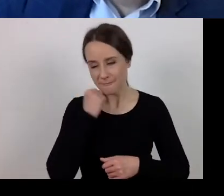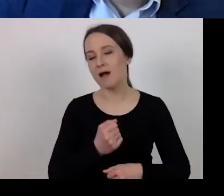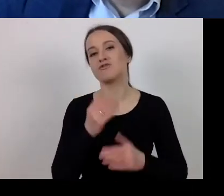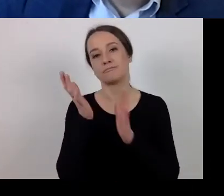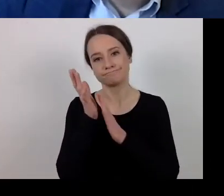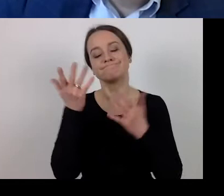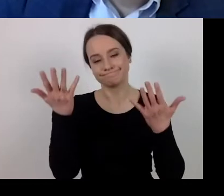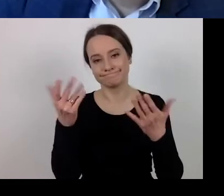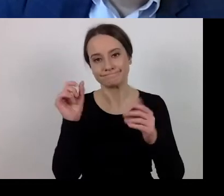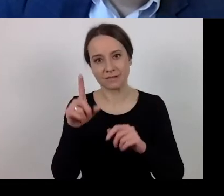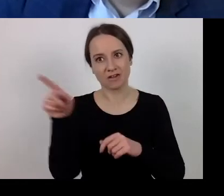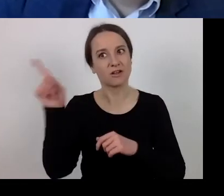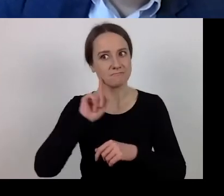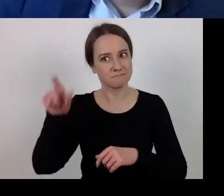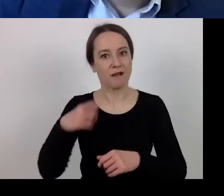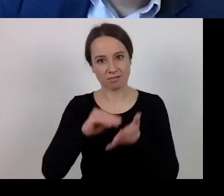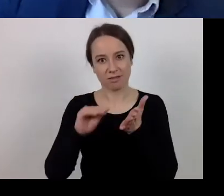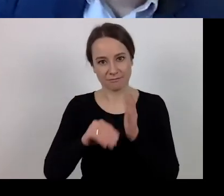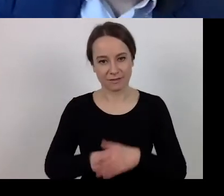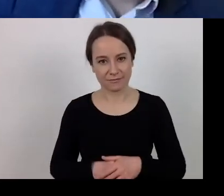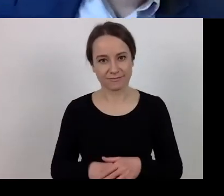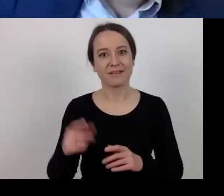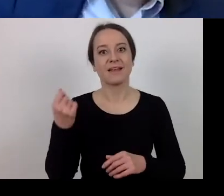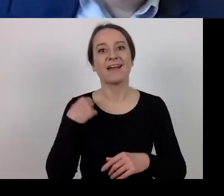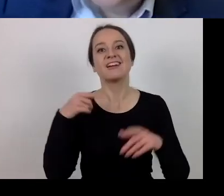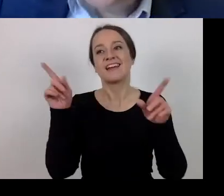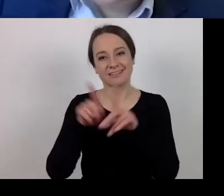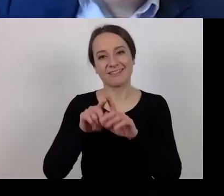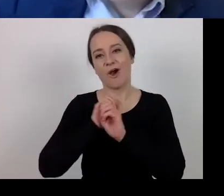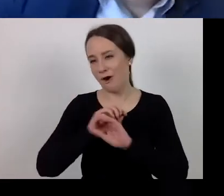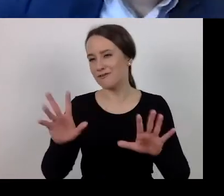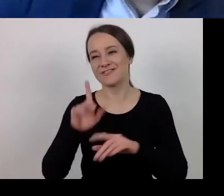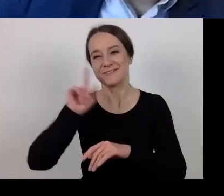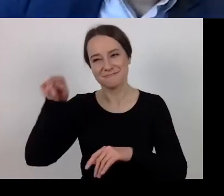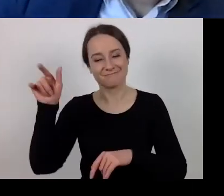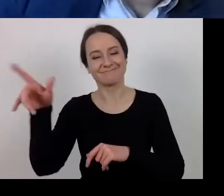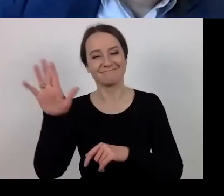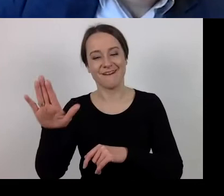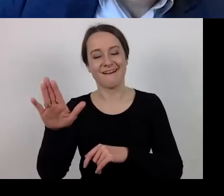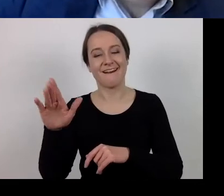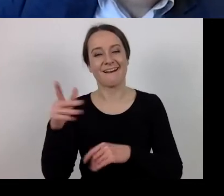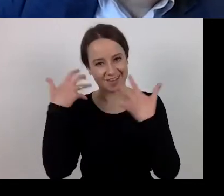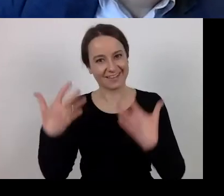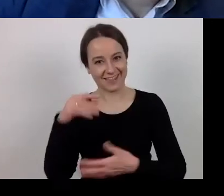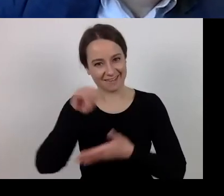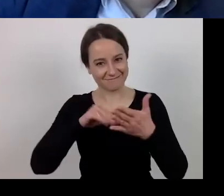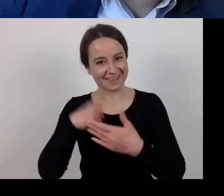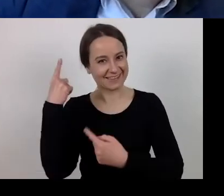”I intend to prepare the application on my own”. I am pleased since the beneficiary, who draws up the proposal himself